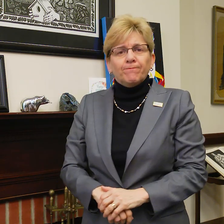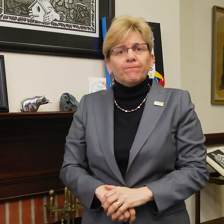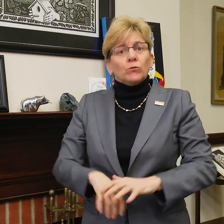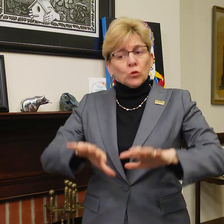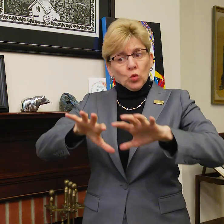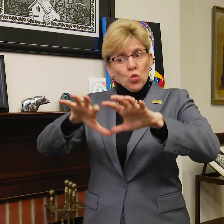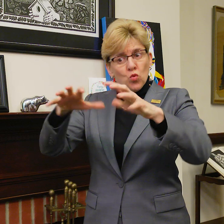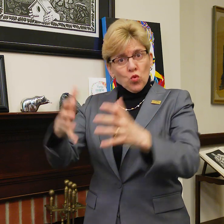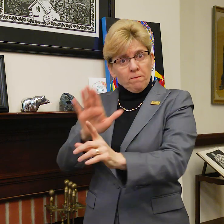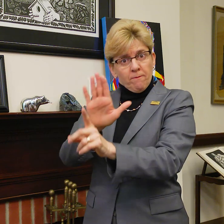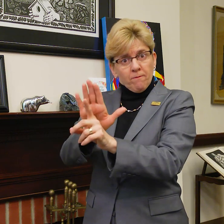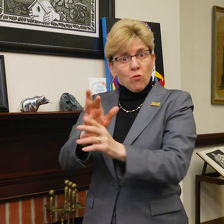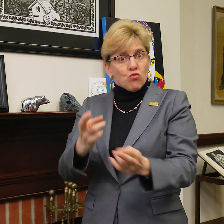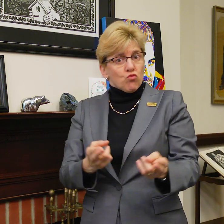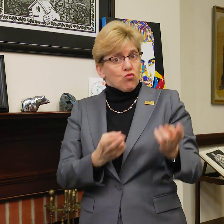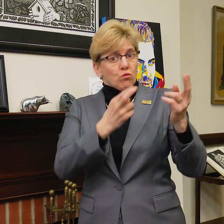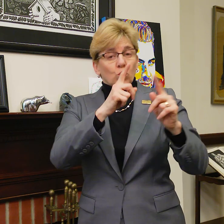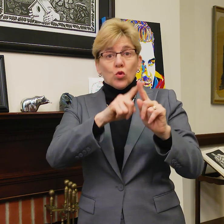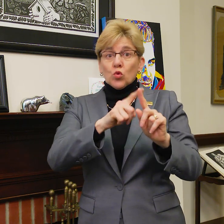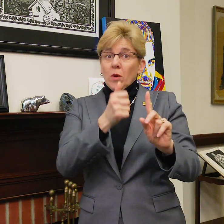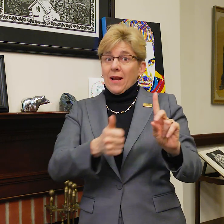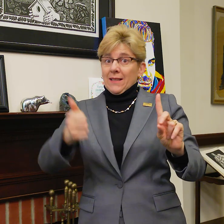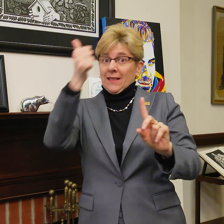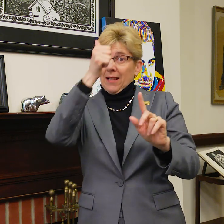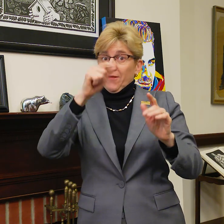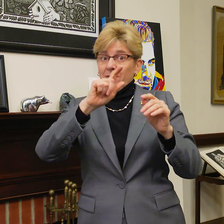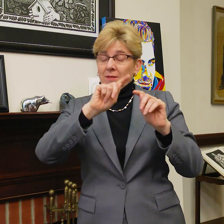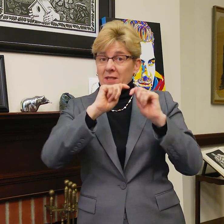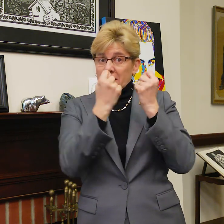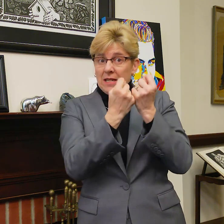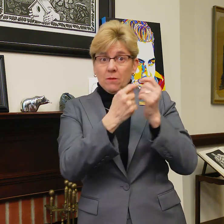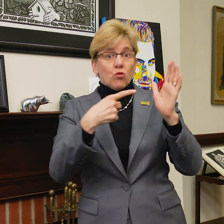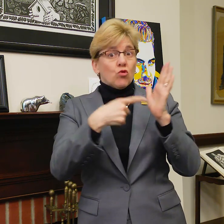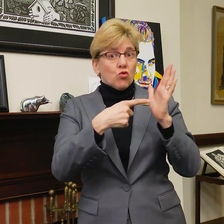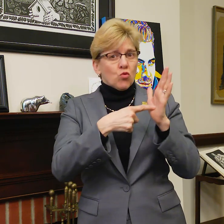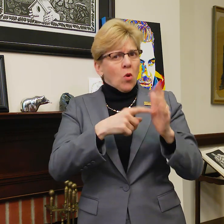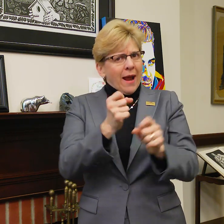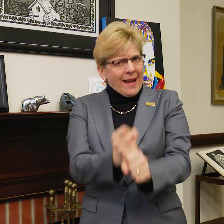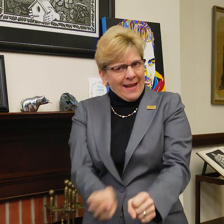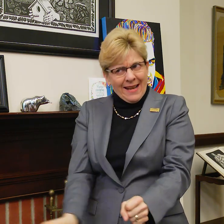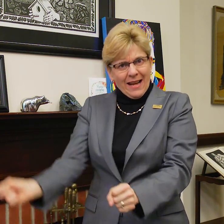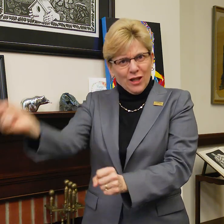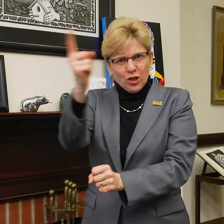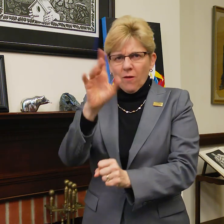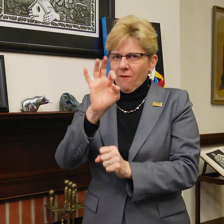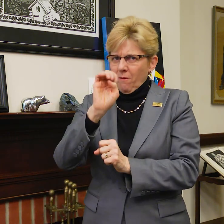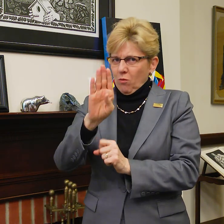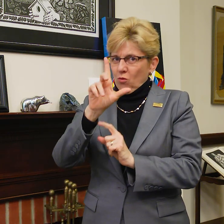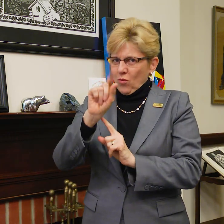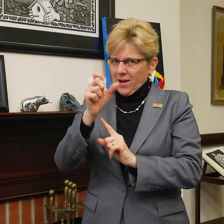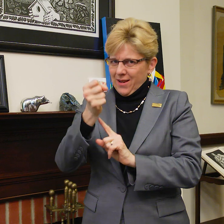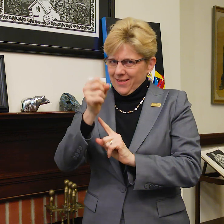The Task Force recommendation is due to the Executive Team by the end of February 2018.